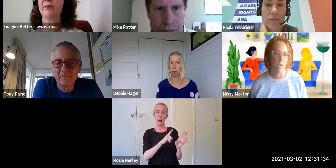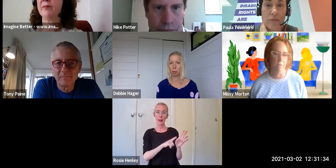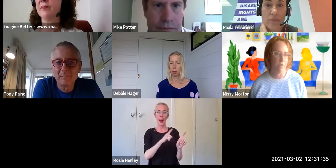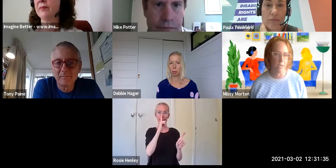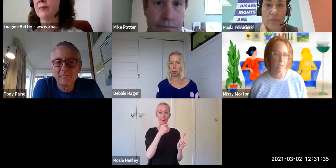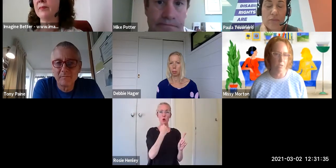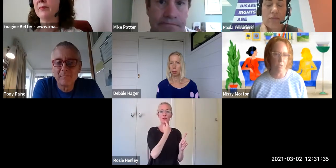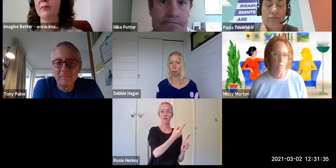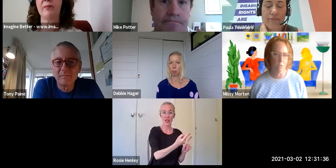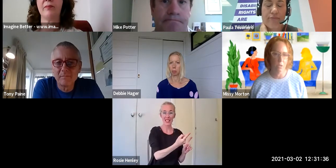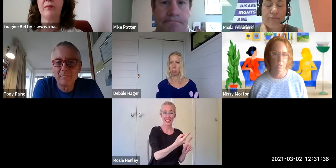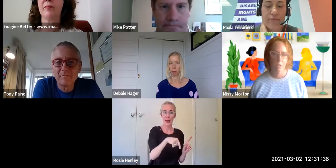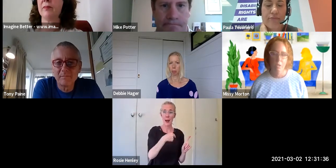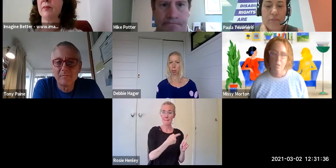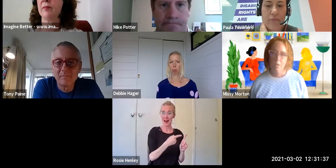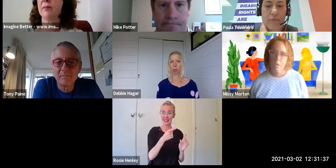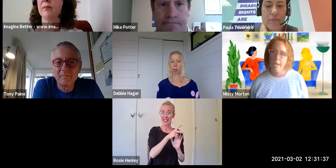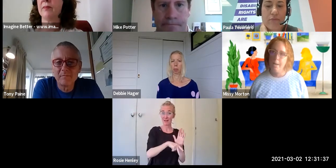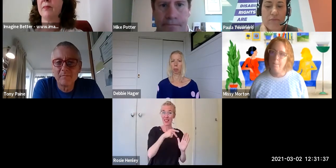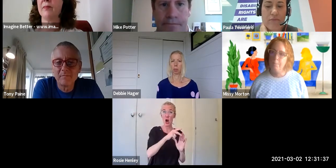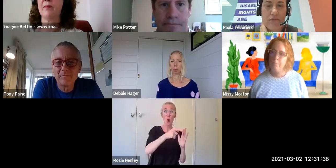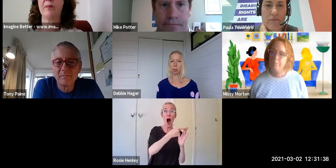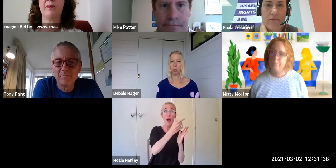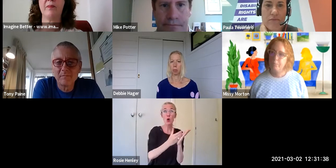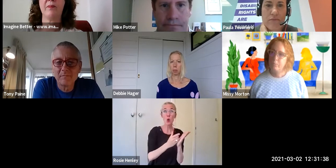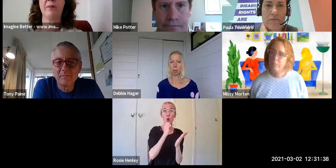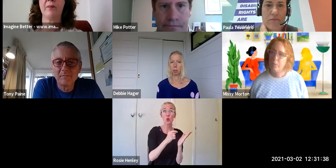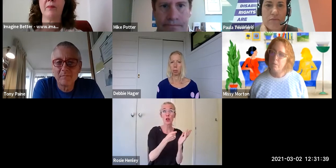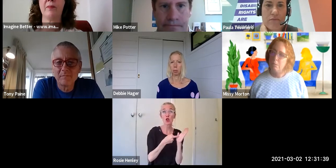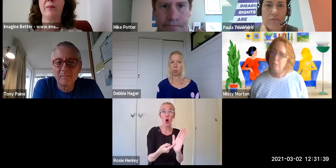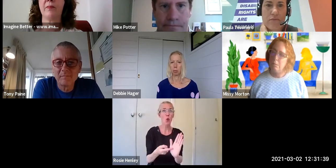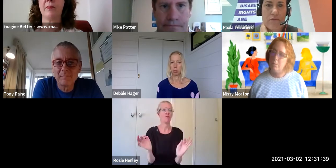have access to.